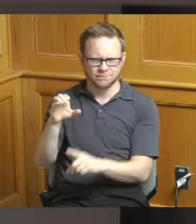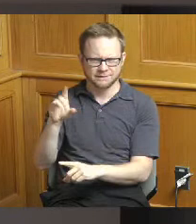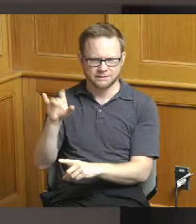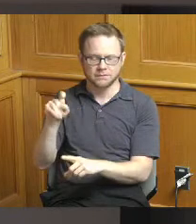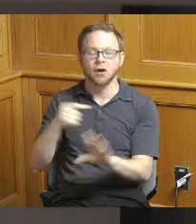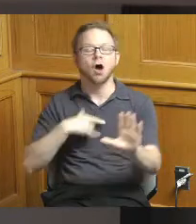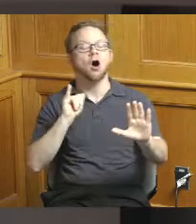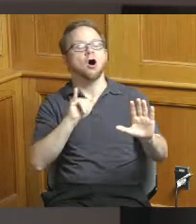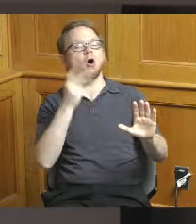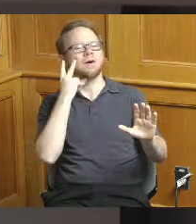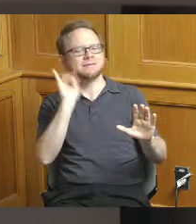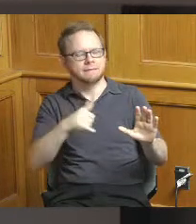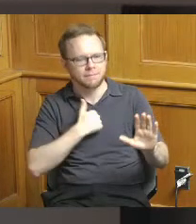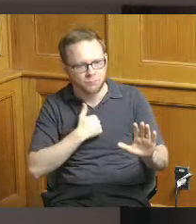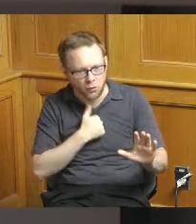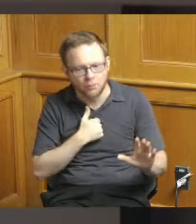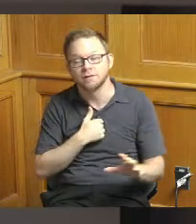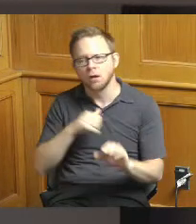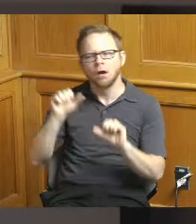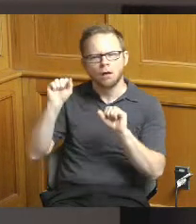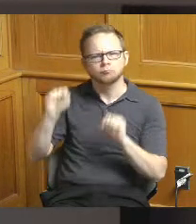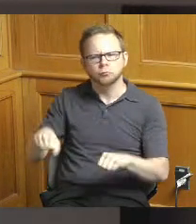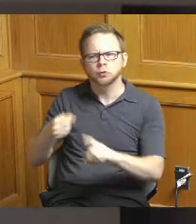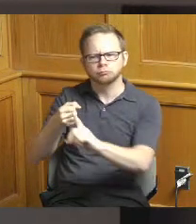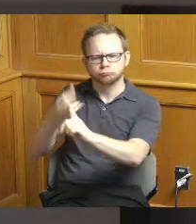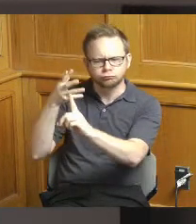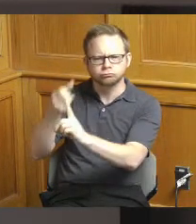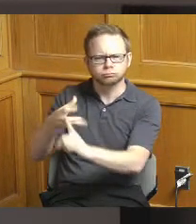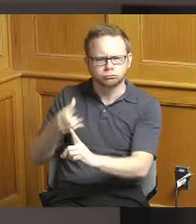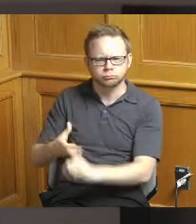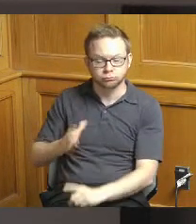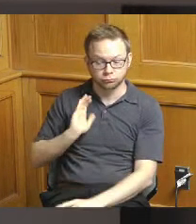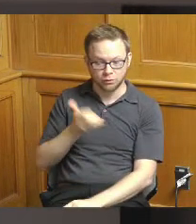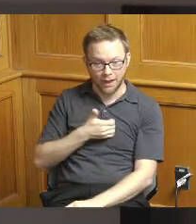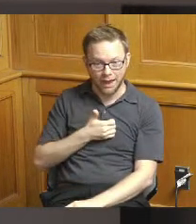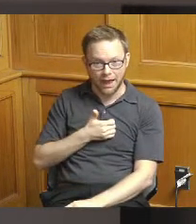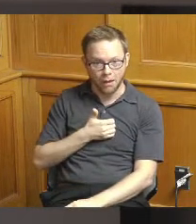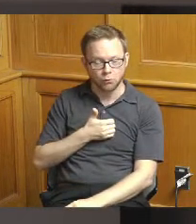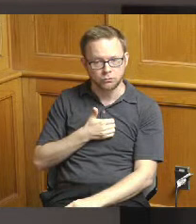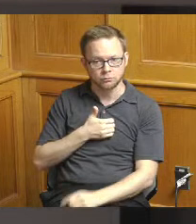more information in terms of the the county's kind of historical role and really this project